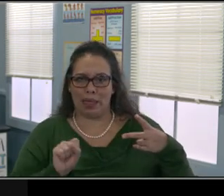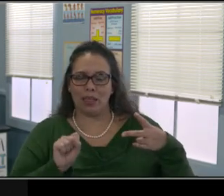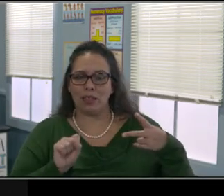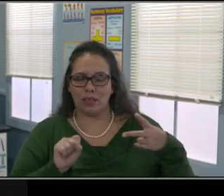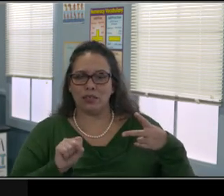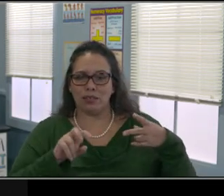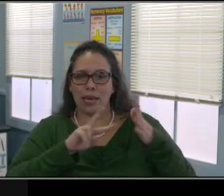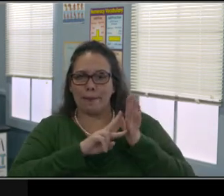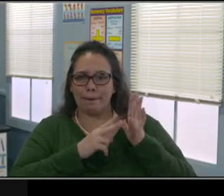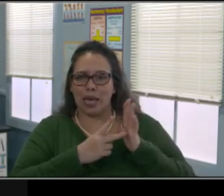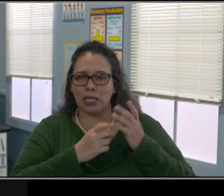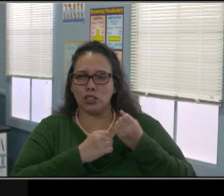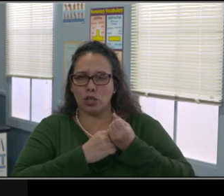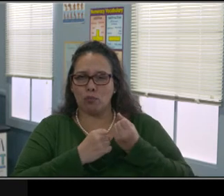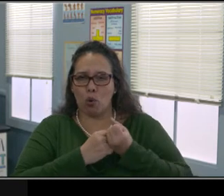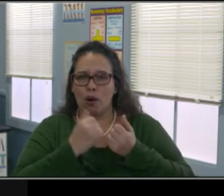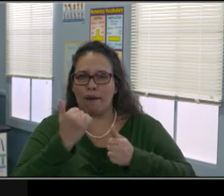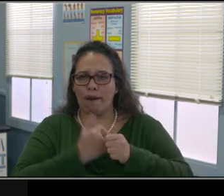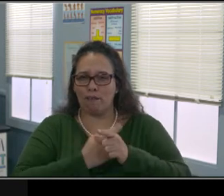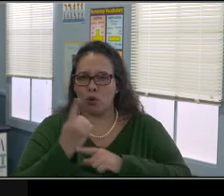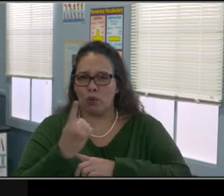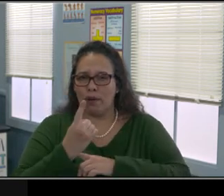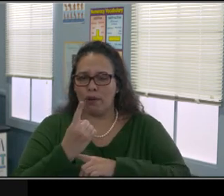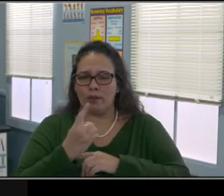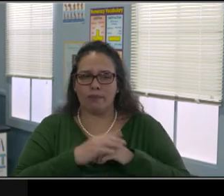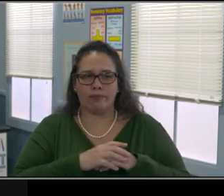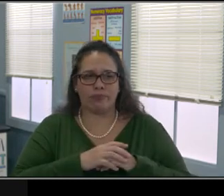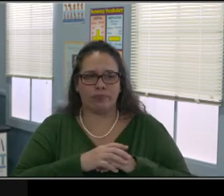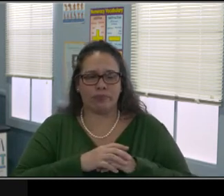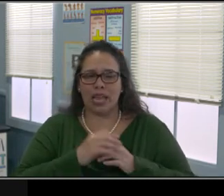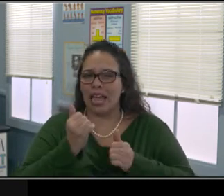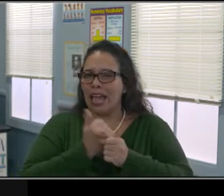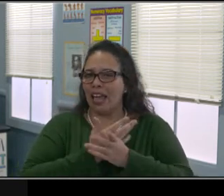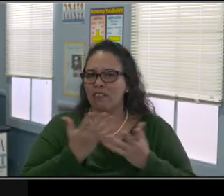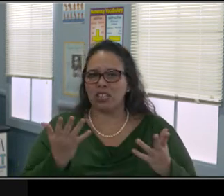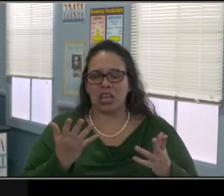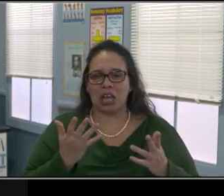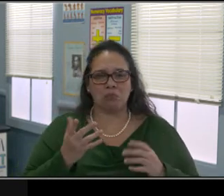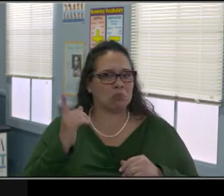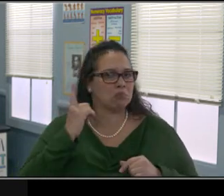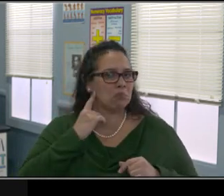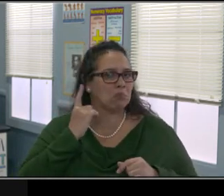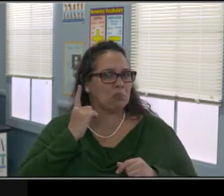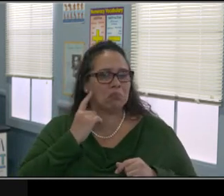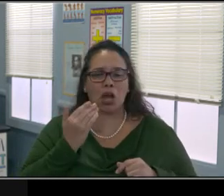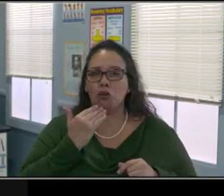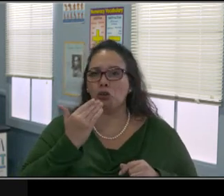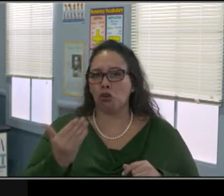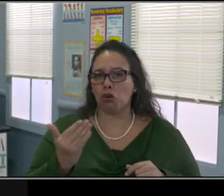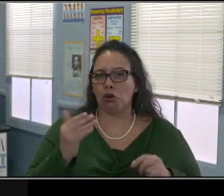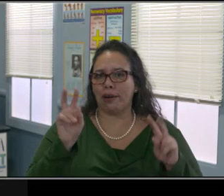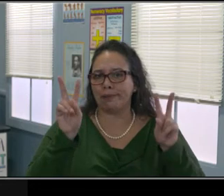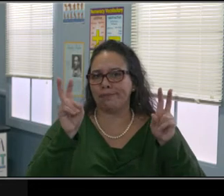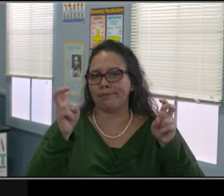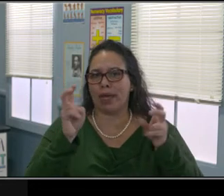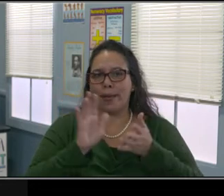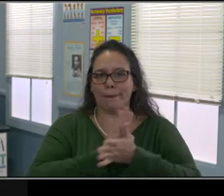and trying to figure out the best way. But as of July 1st, there are no more waivers in general